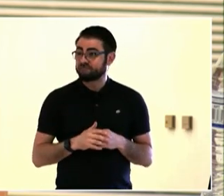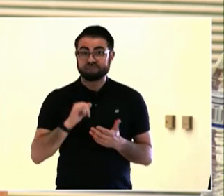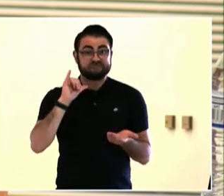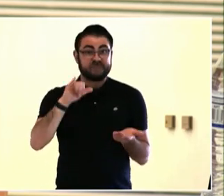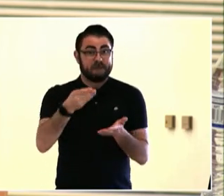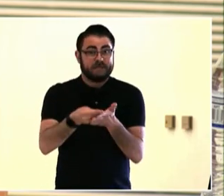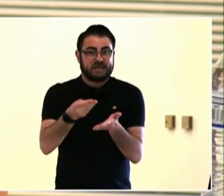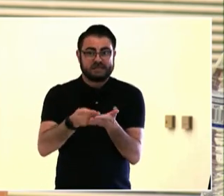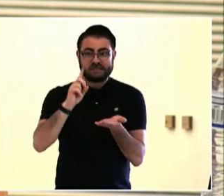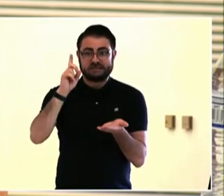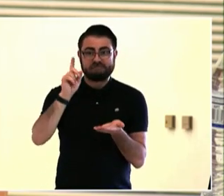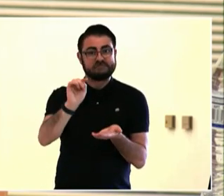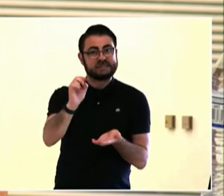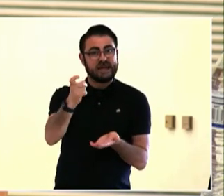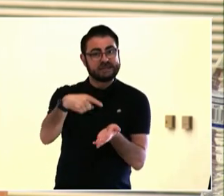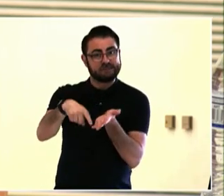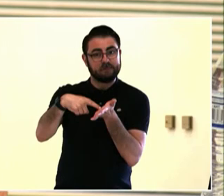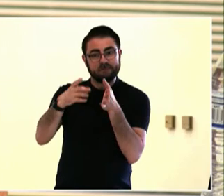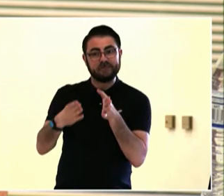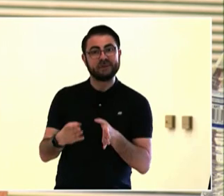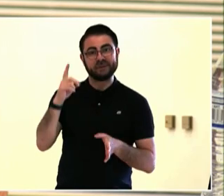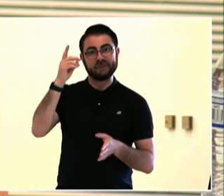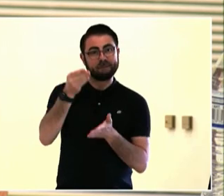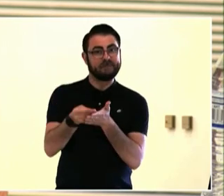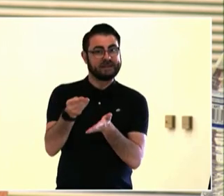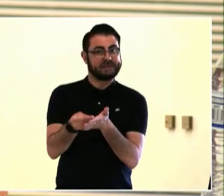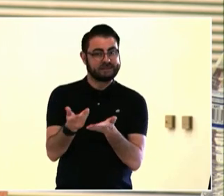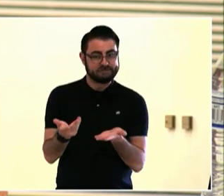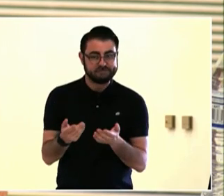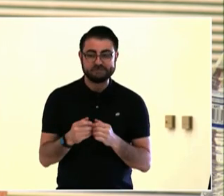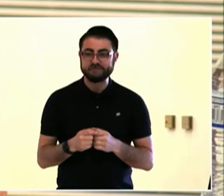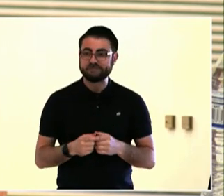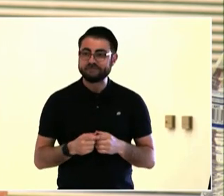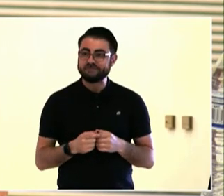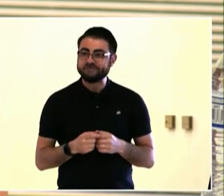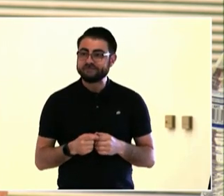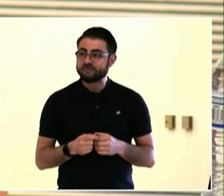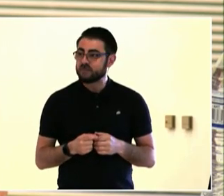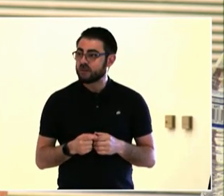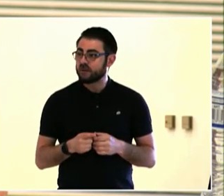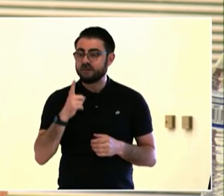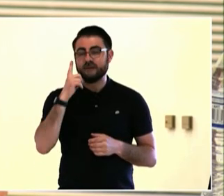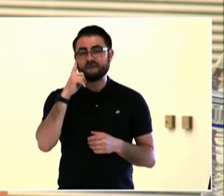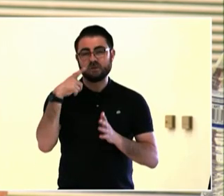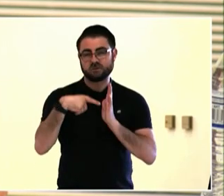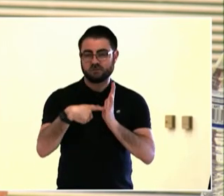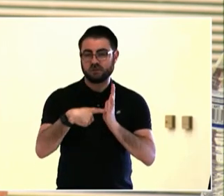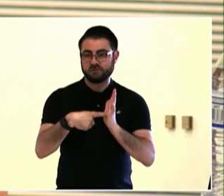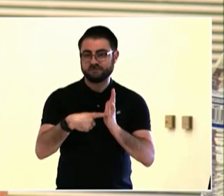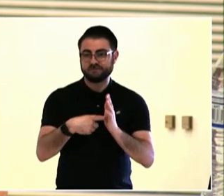frequently, they don't know all the answers, because they are human. That's the reason. They are human.